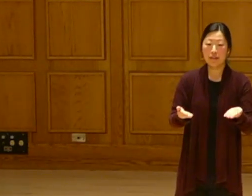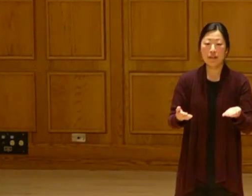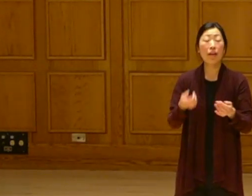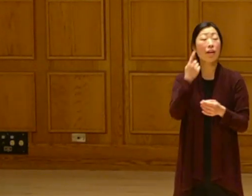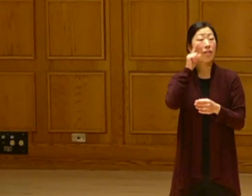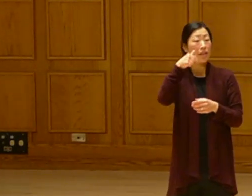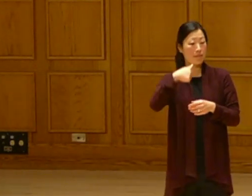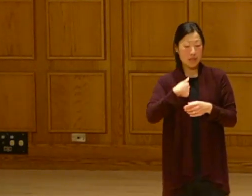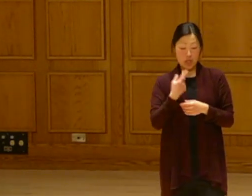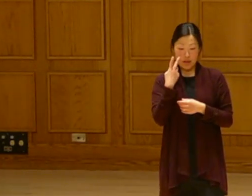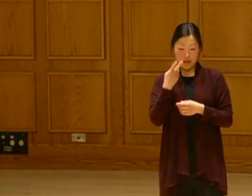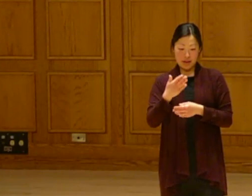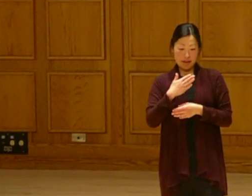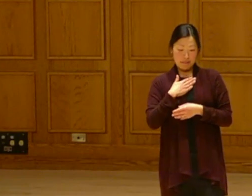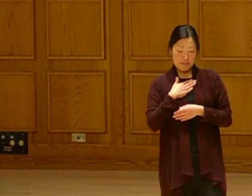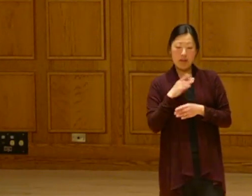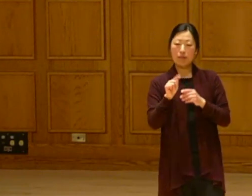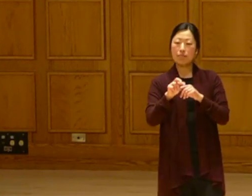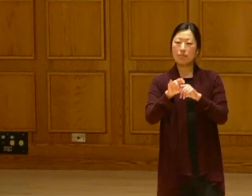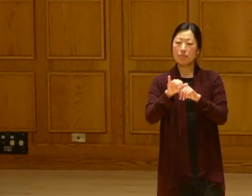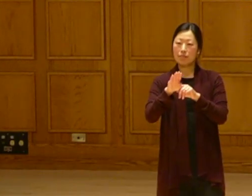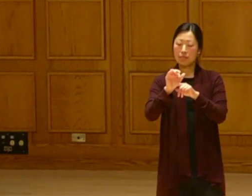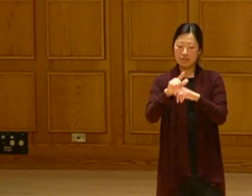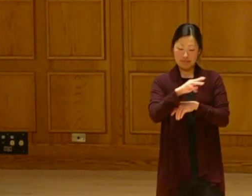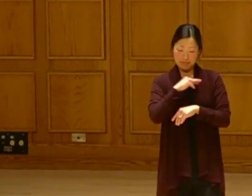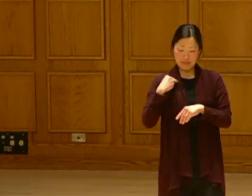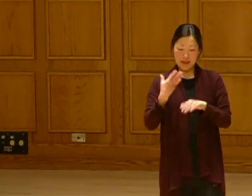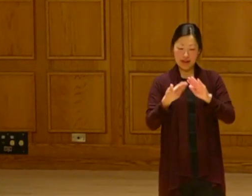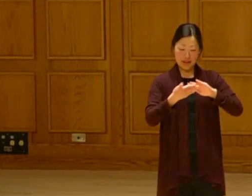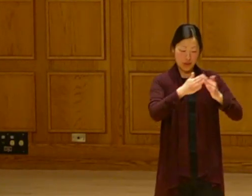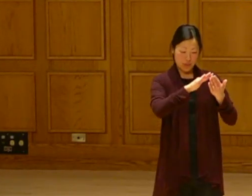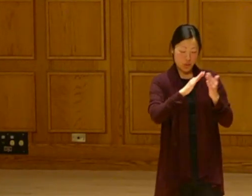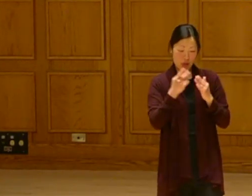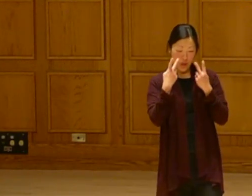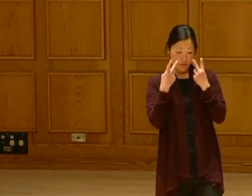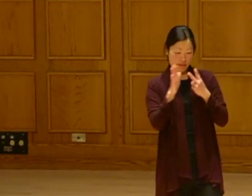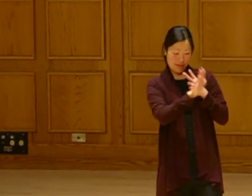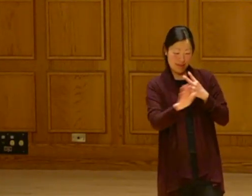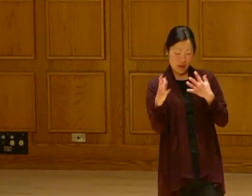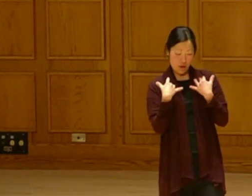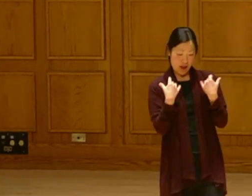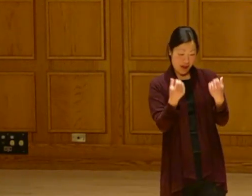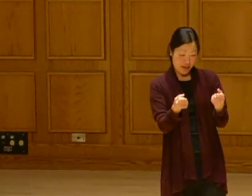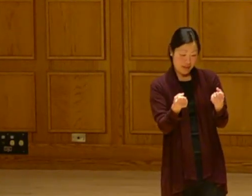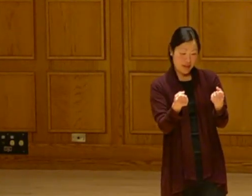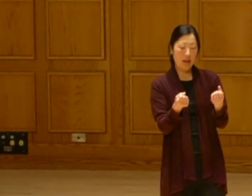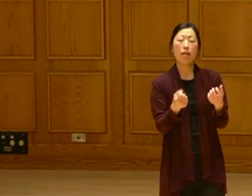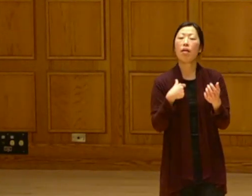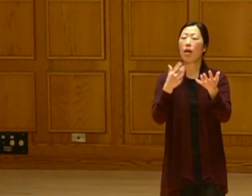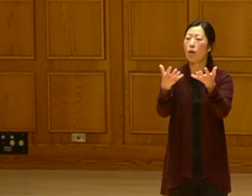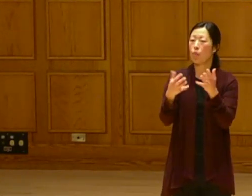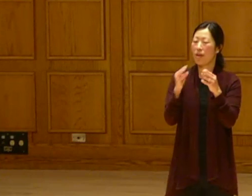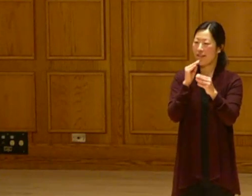welfare of my tribal members and my tribal community and wanting to fix